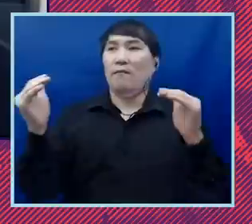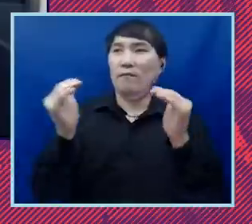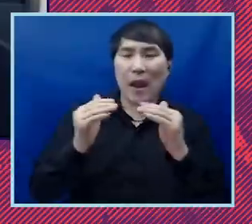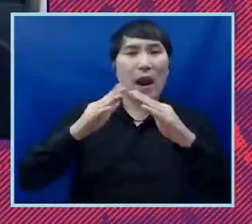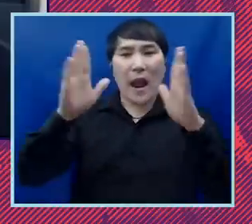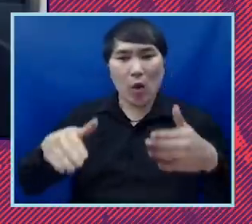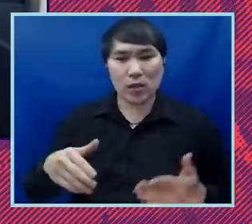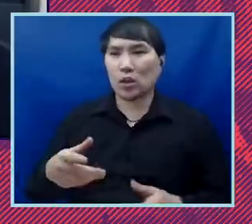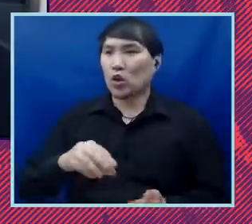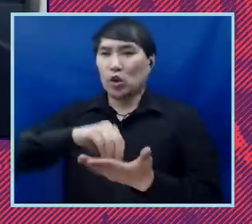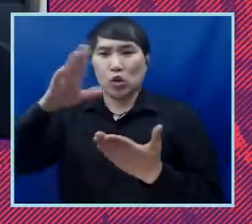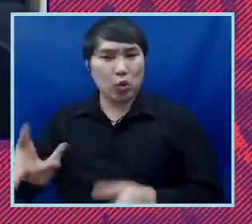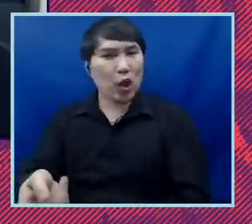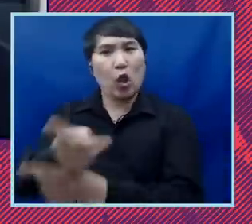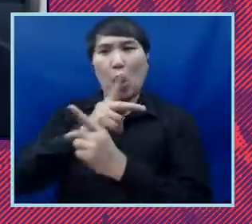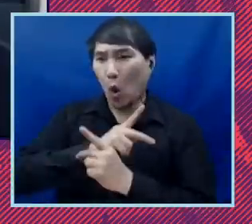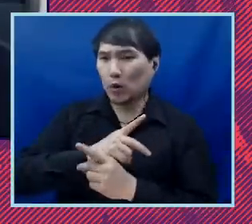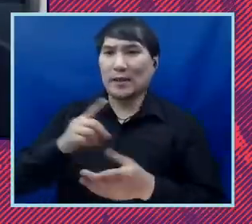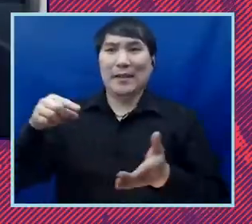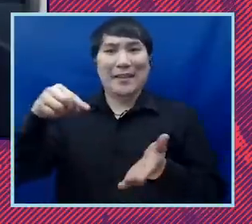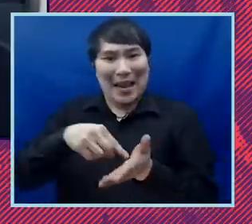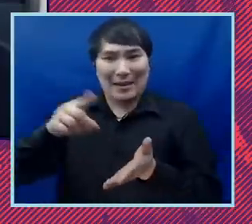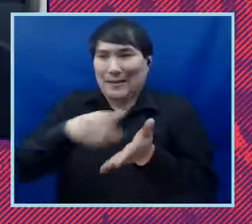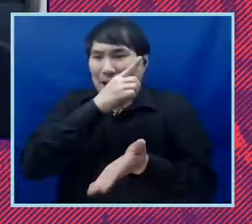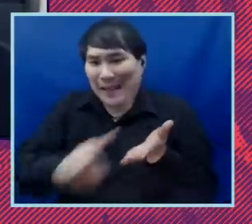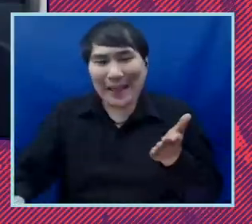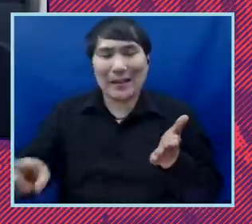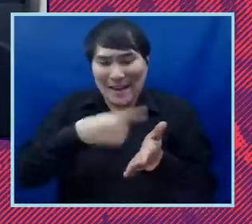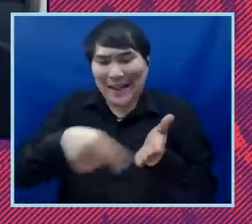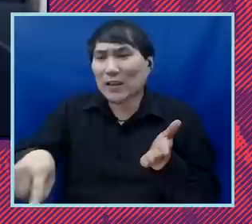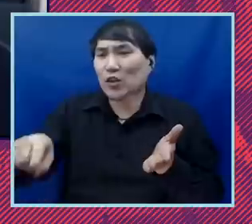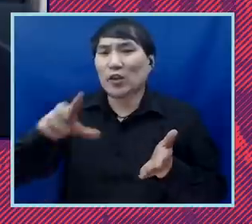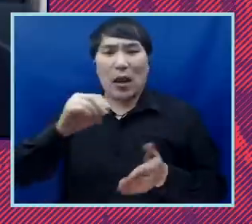student loan debt cancelation, and working on a range of economic justice issues, including